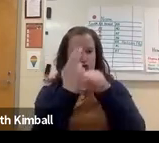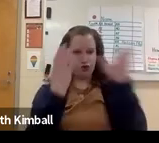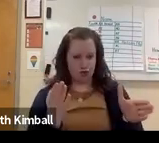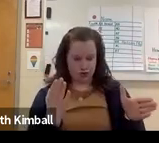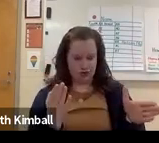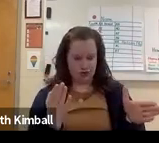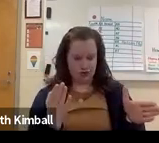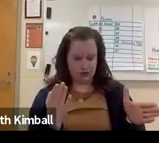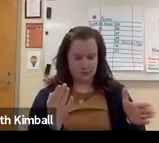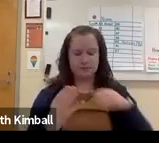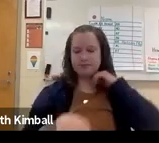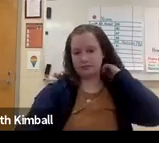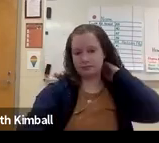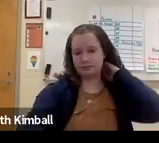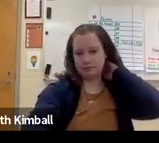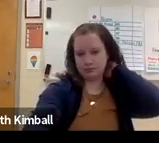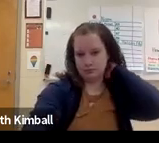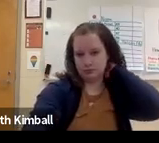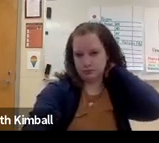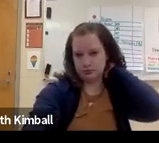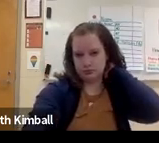It is accessible for--